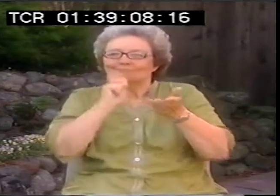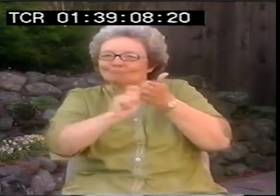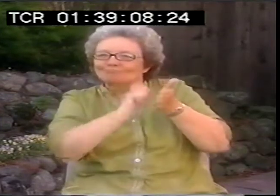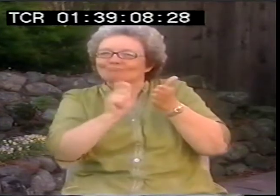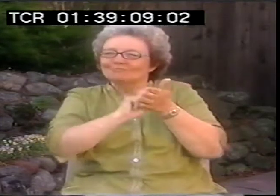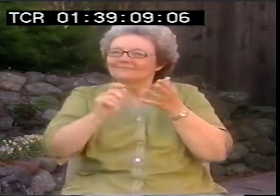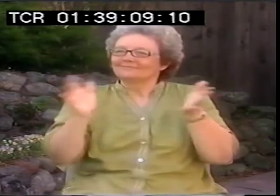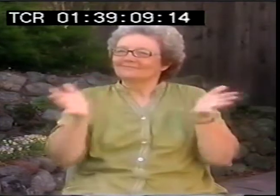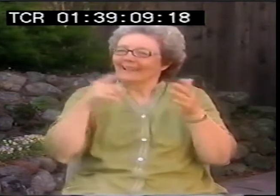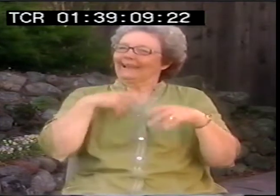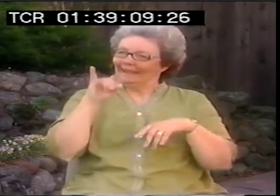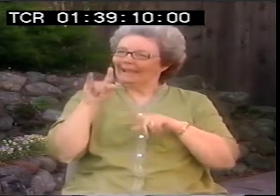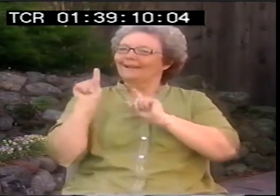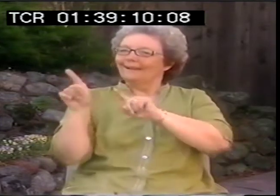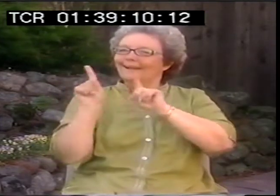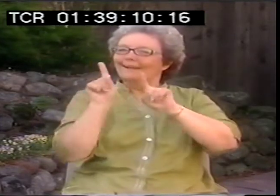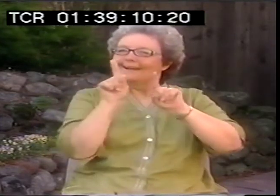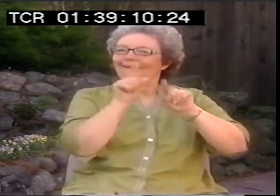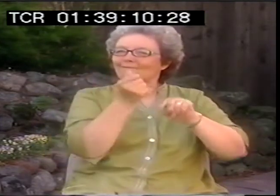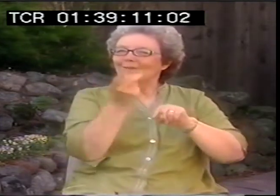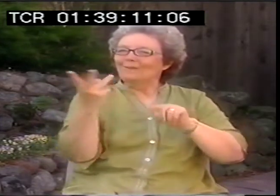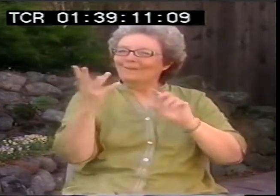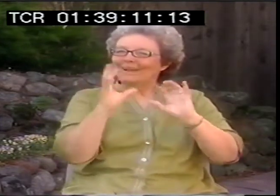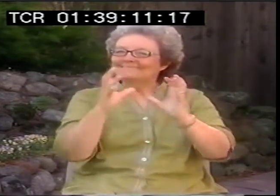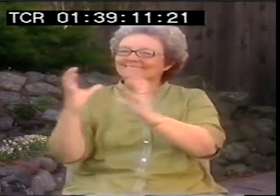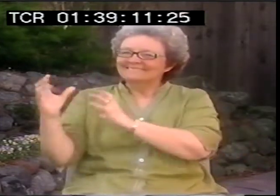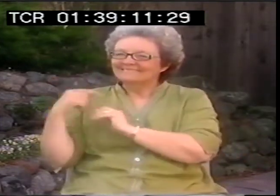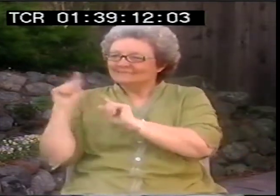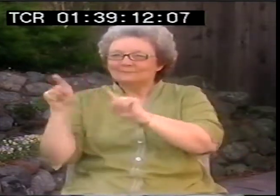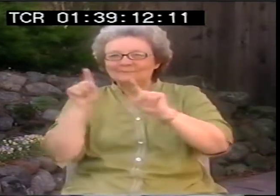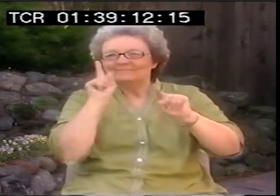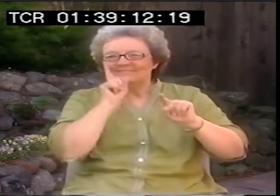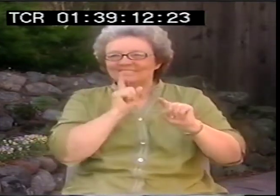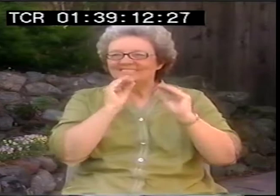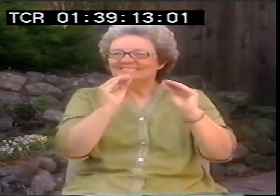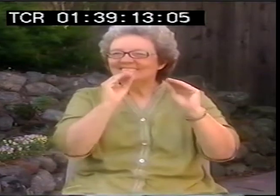And so I accompanied her to a few classrooms. So I was a deaf teacher with deaf kids.